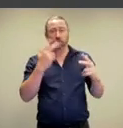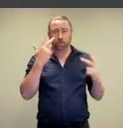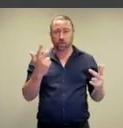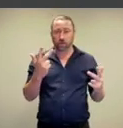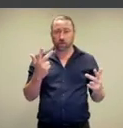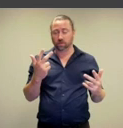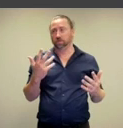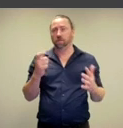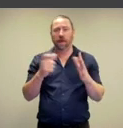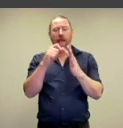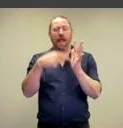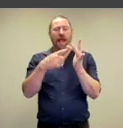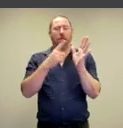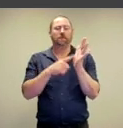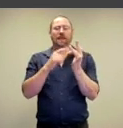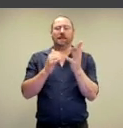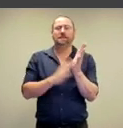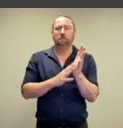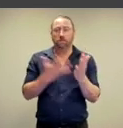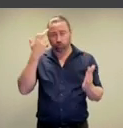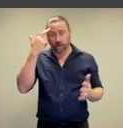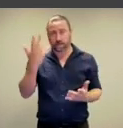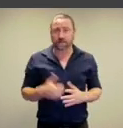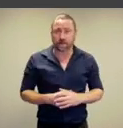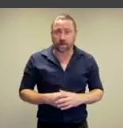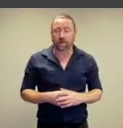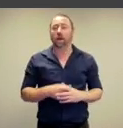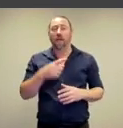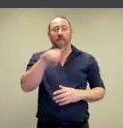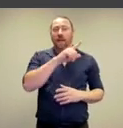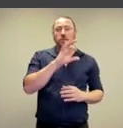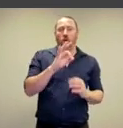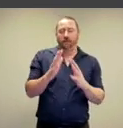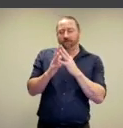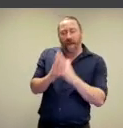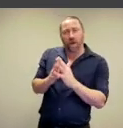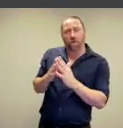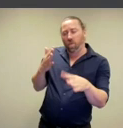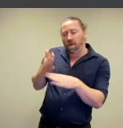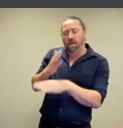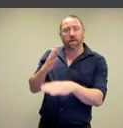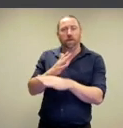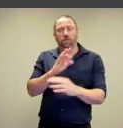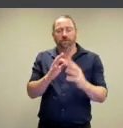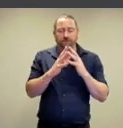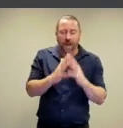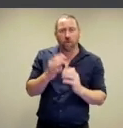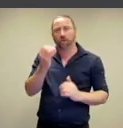the insanity of capitalism which so